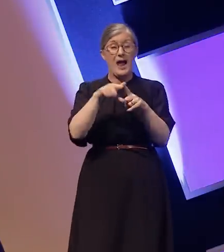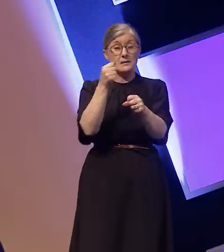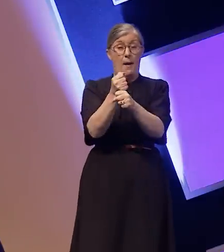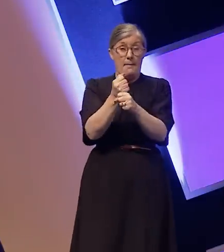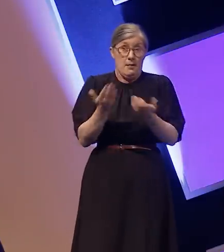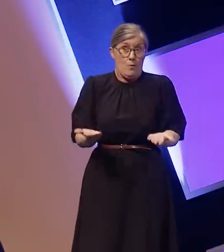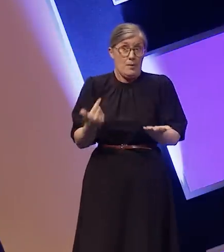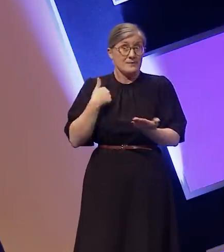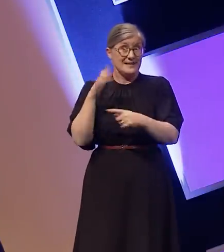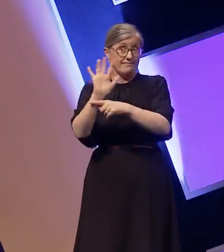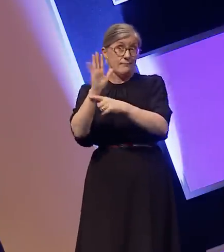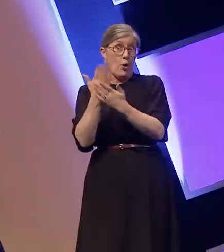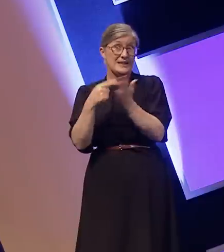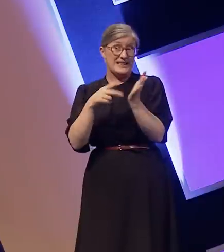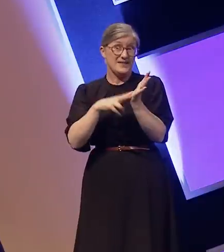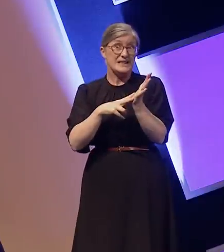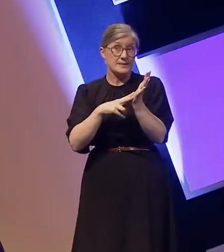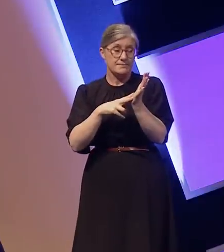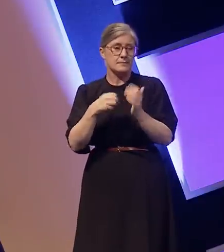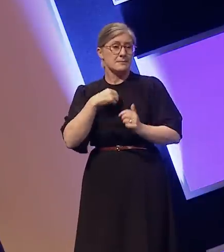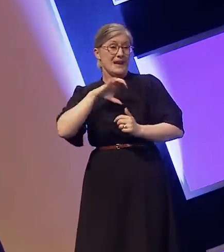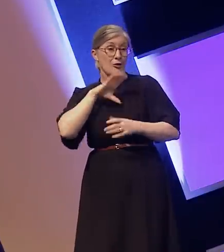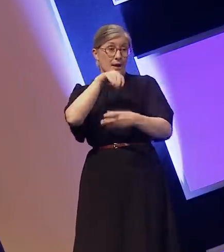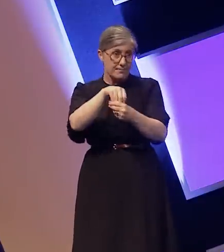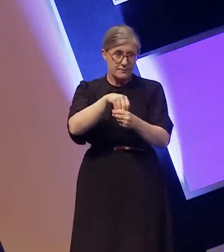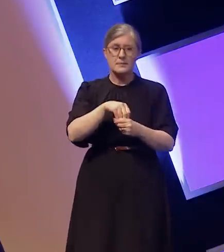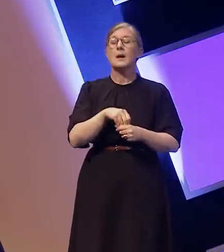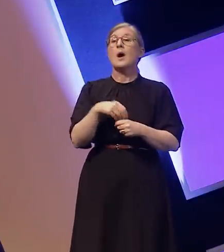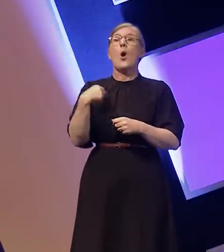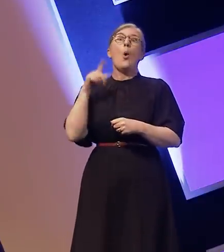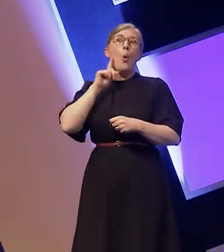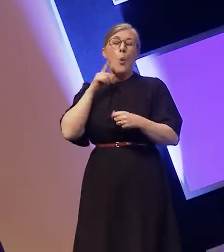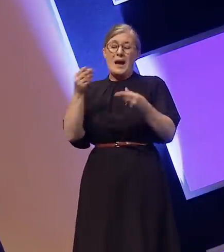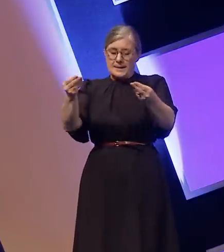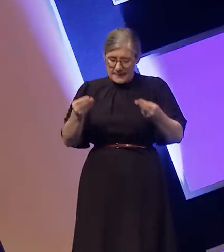where I'm almost always working with scripts that are written by hearing people.